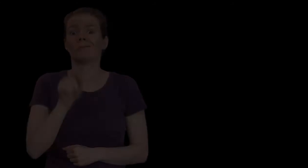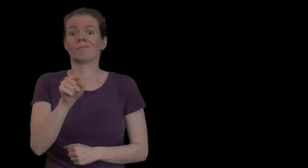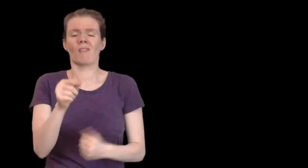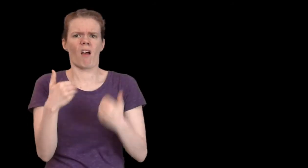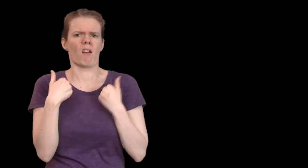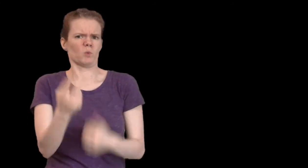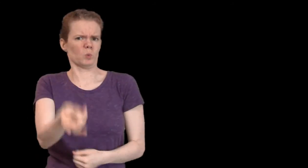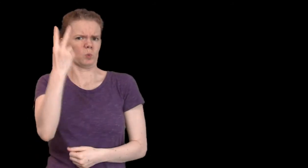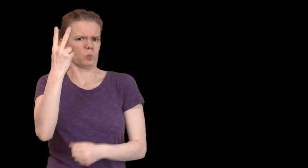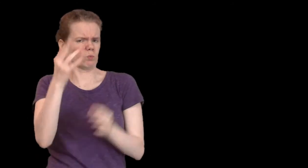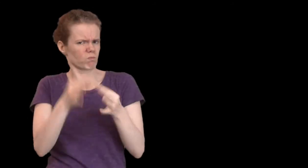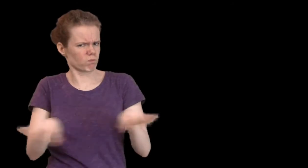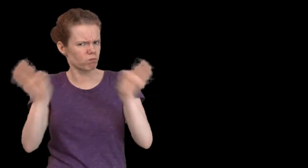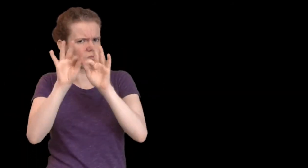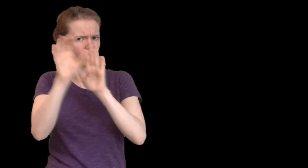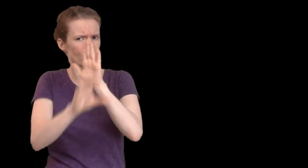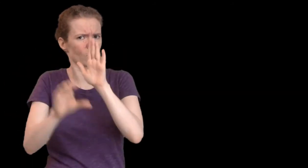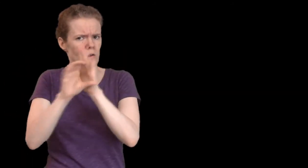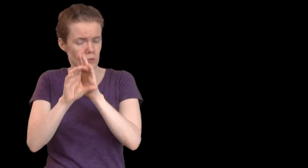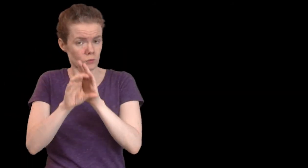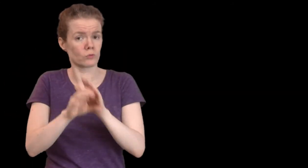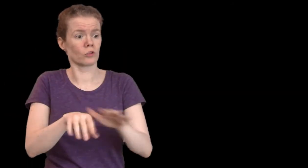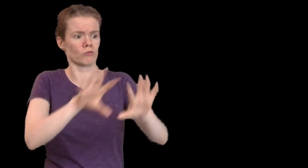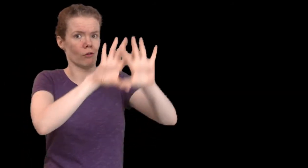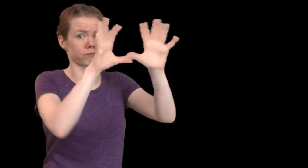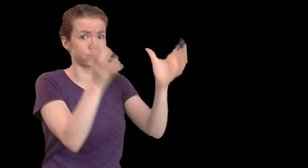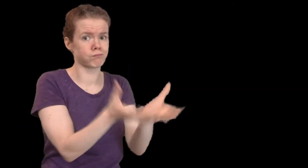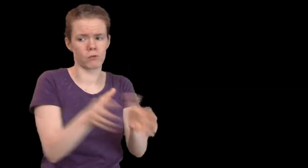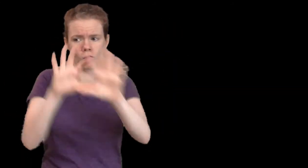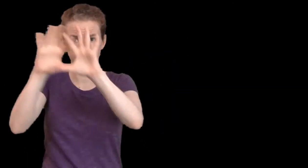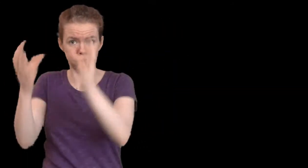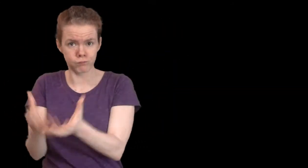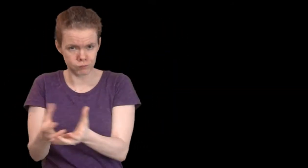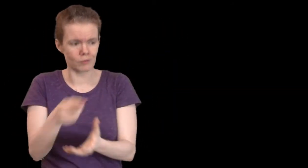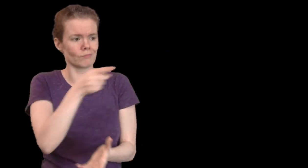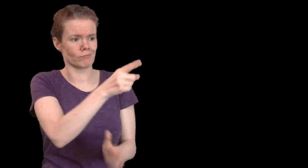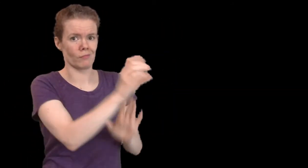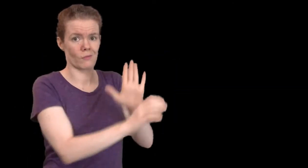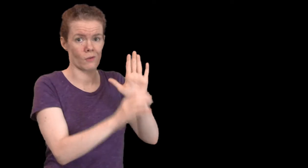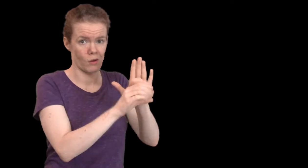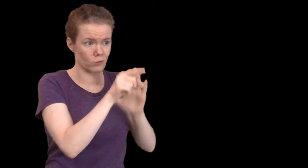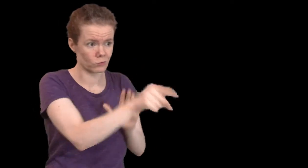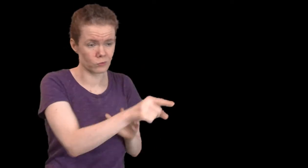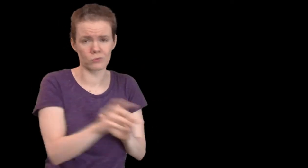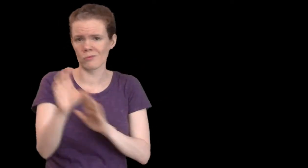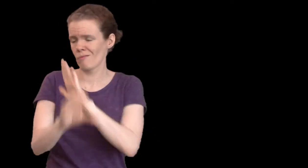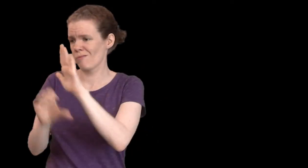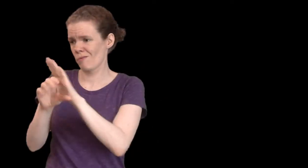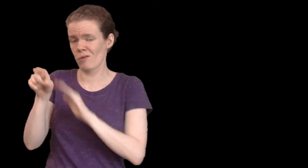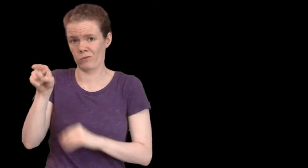There are two main characters in Patema Inverted. They represent the two opposing "worlds."